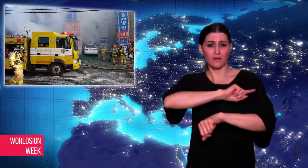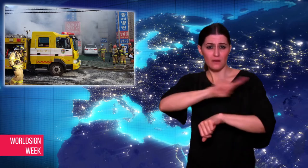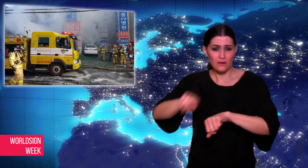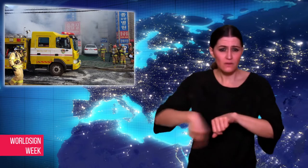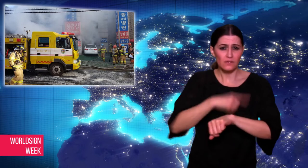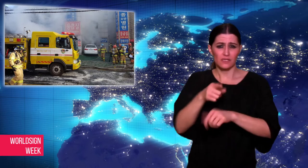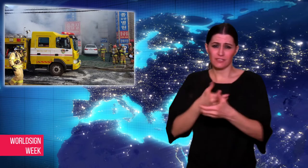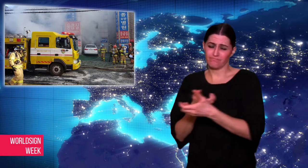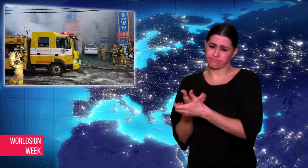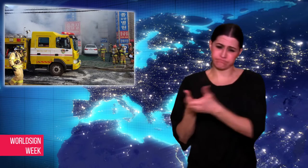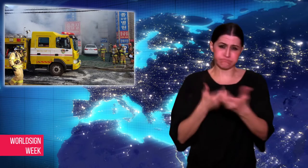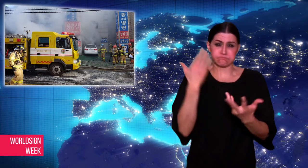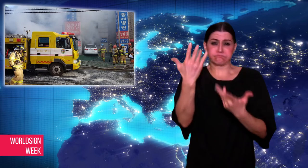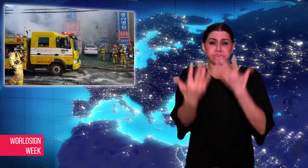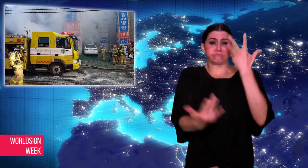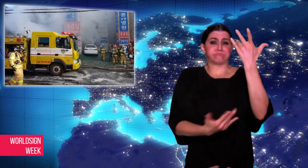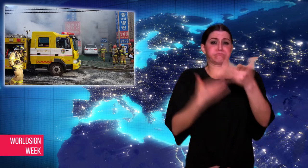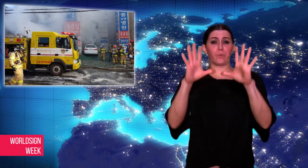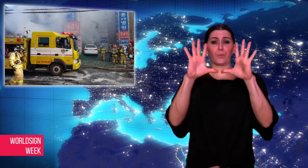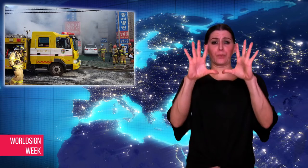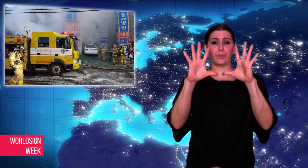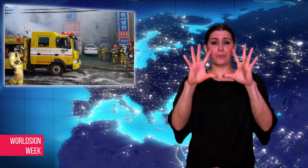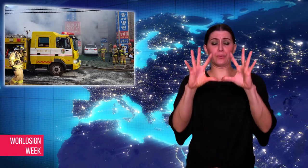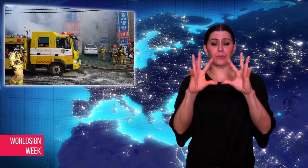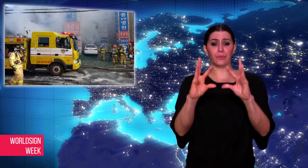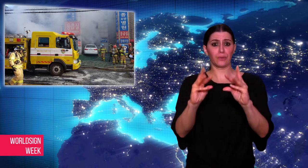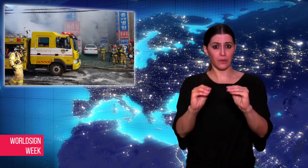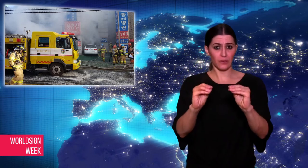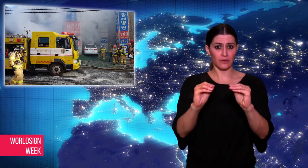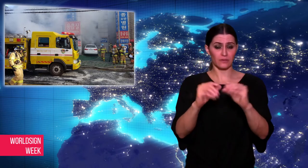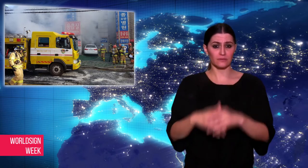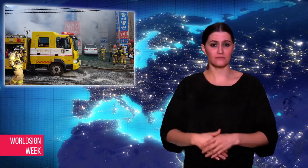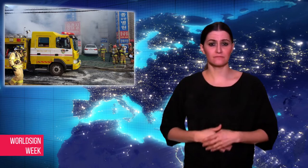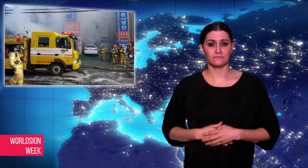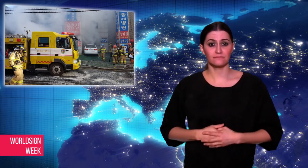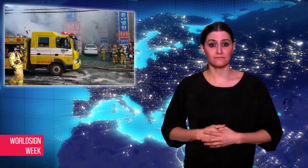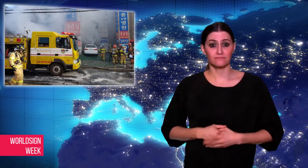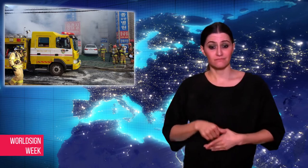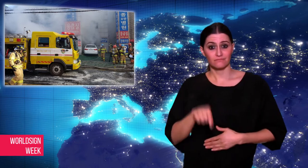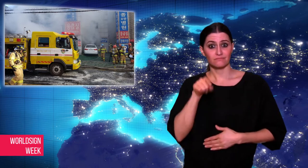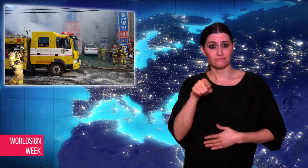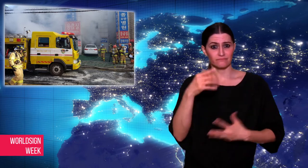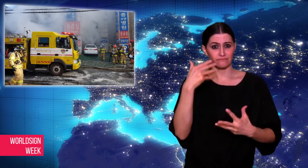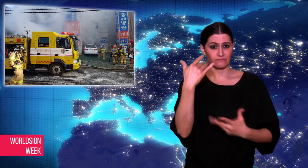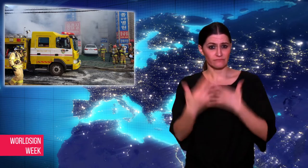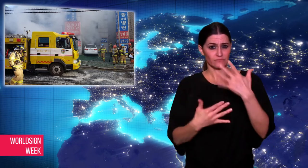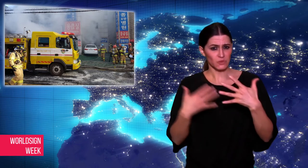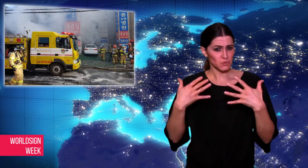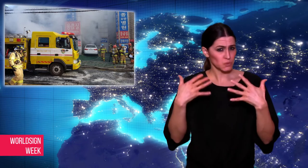fire in South Korea in a decade, and